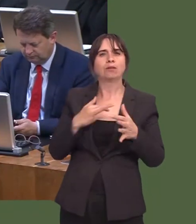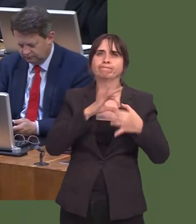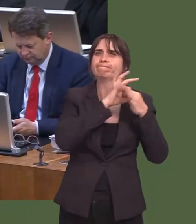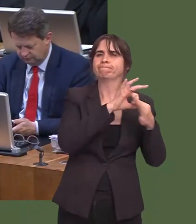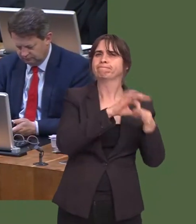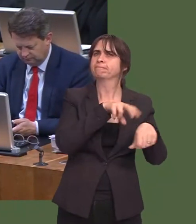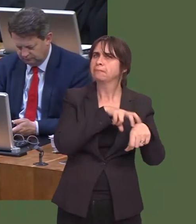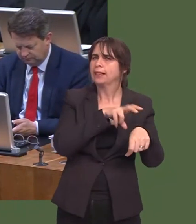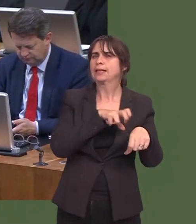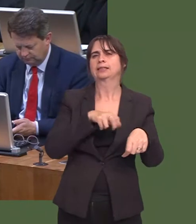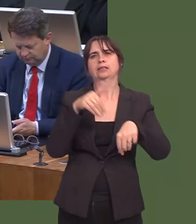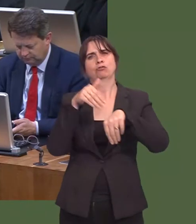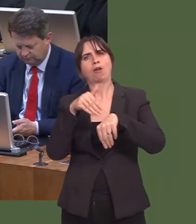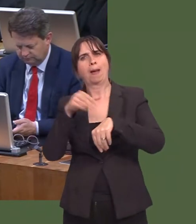on issues including fraud crime.